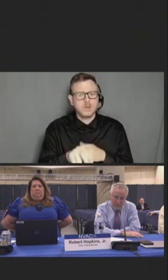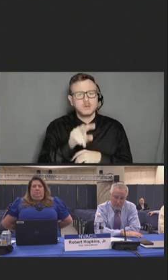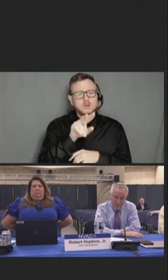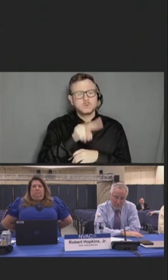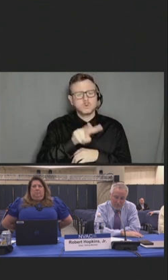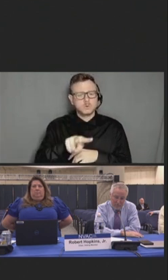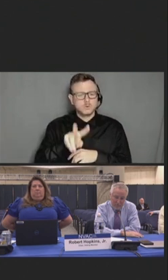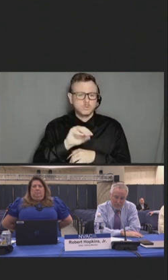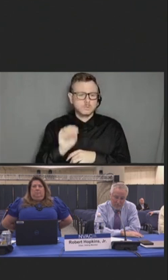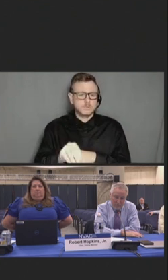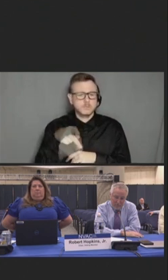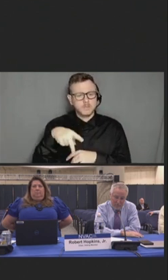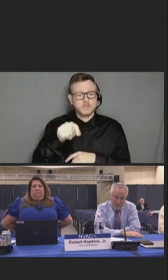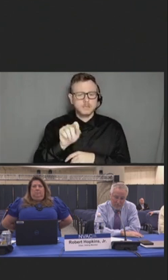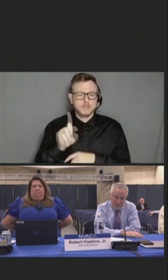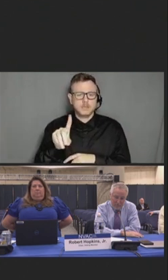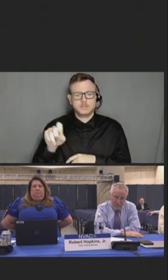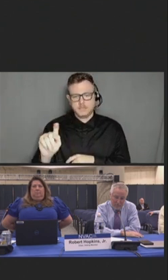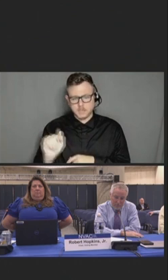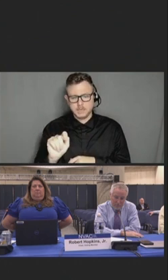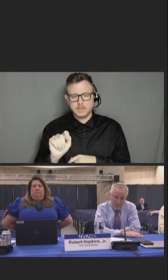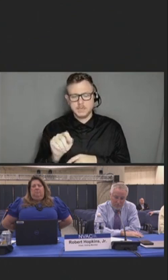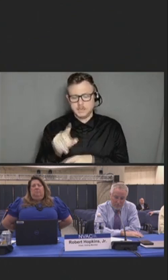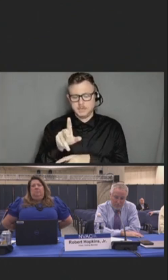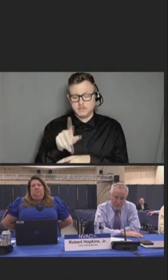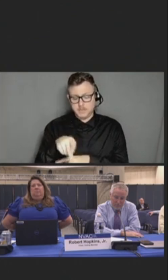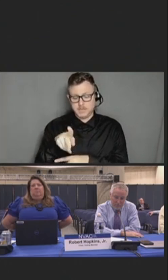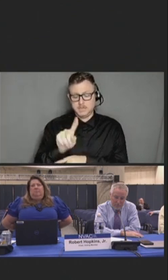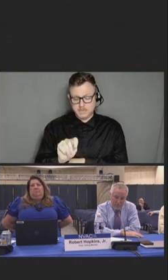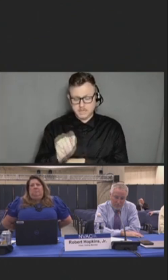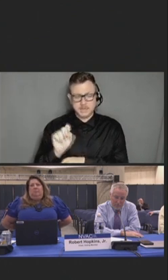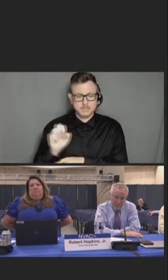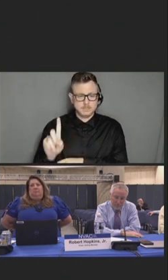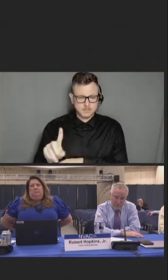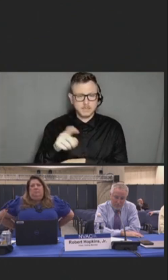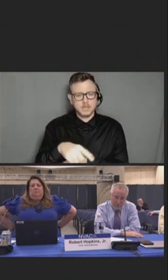emotional exhaustion, and 23 percent lower resilience.